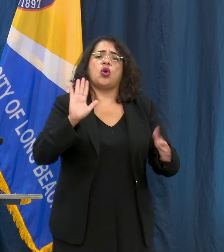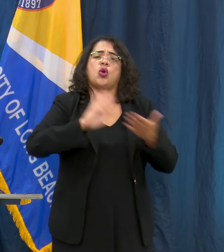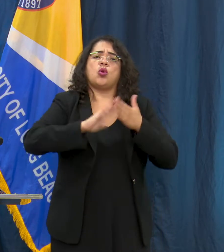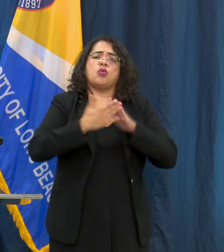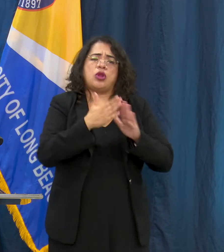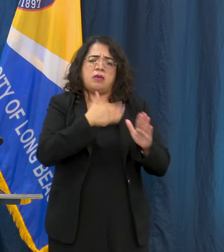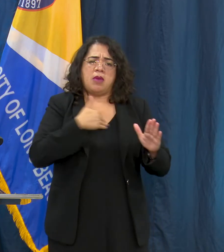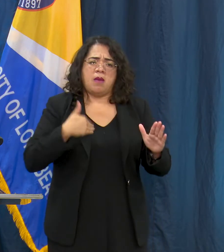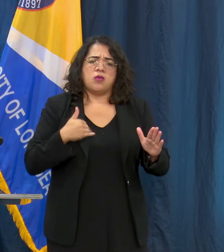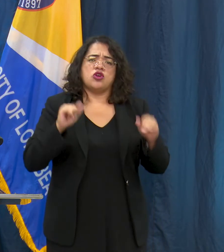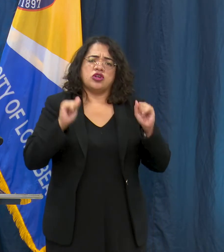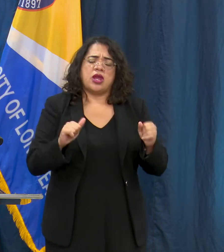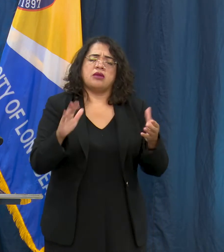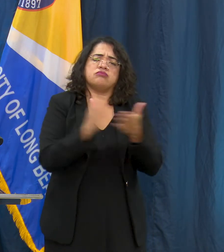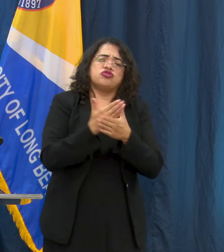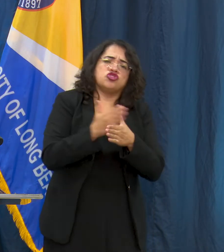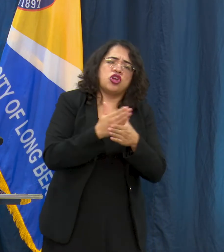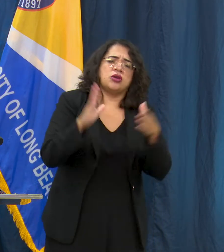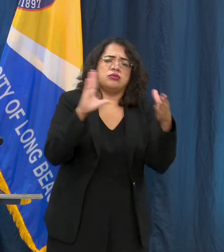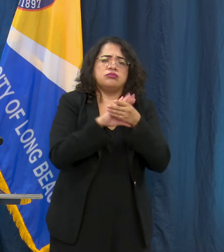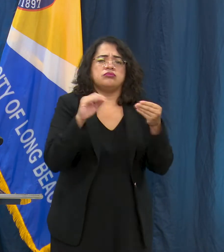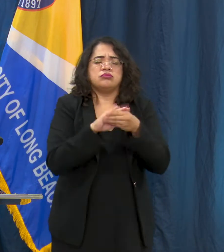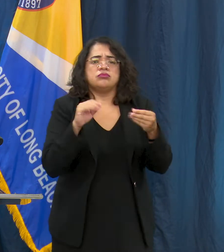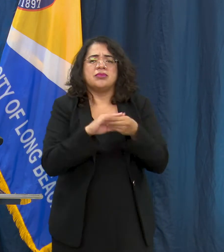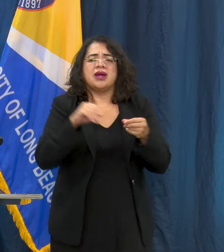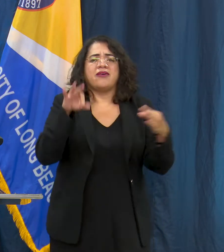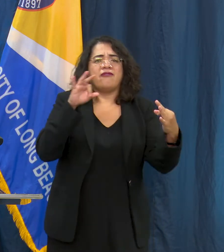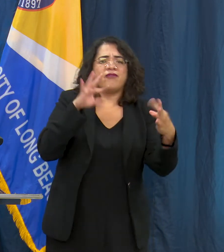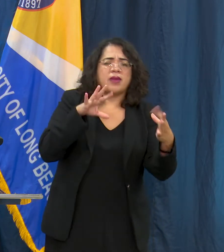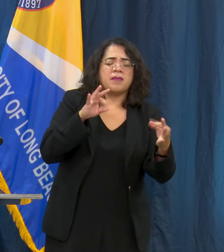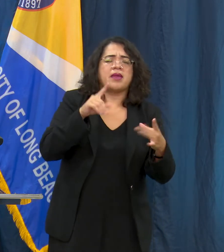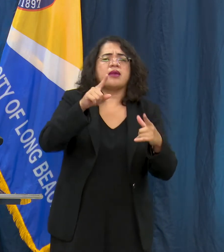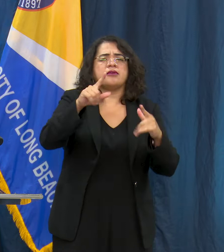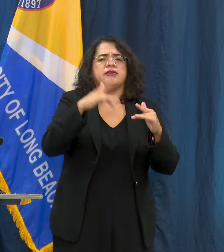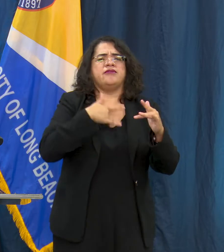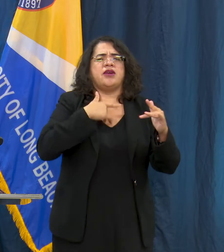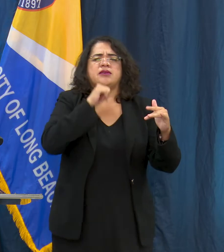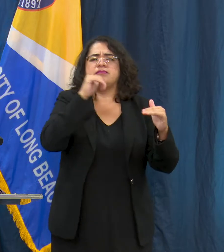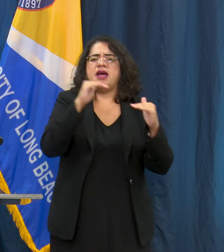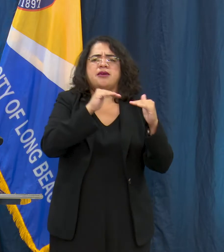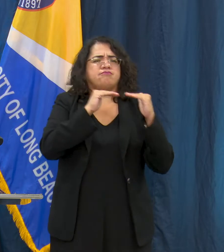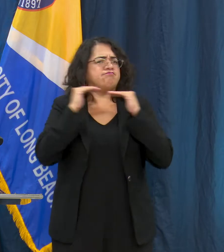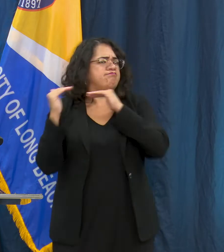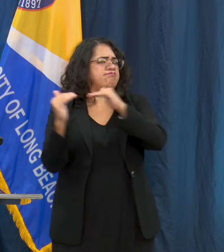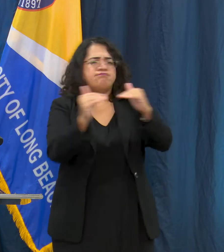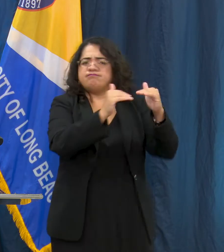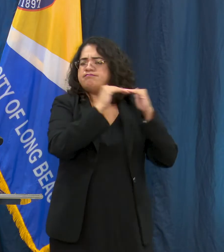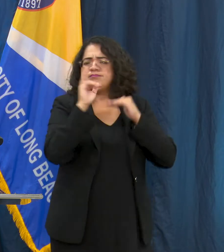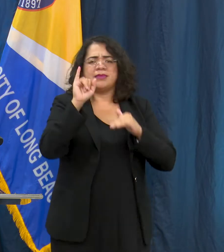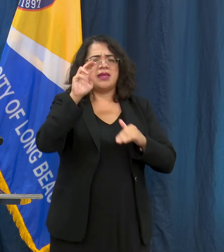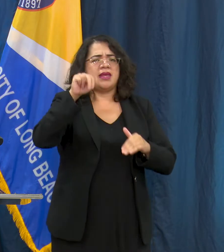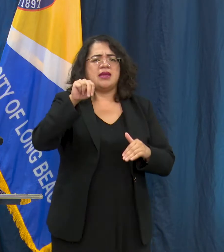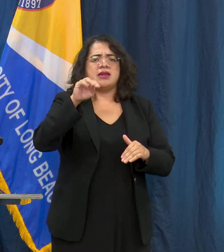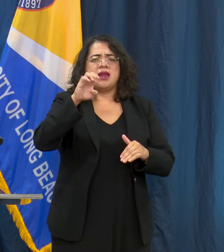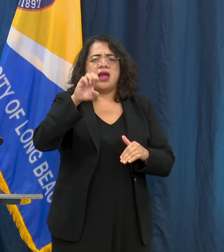your experiences, your feedback, your ideas about inequity and harm caused by racial injustice with your city leadership. You can find more information